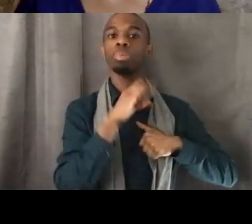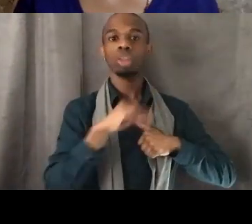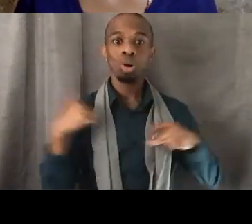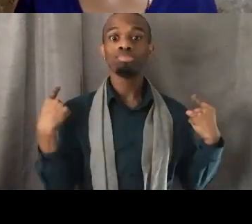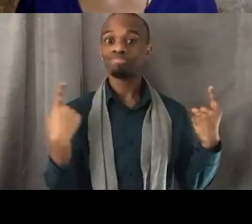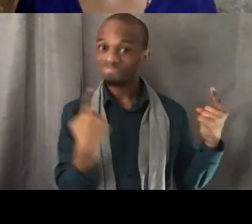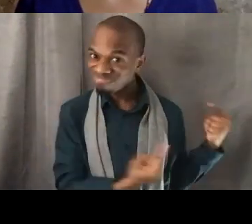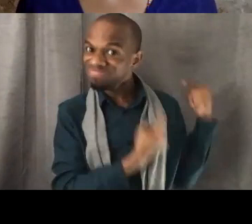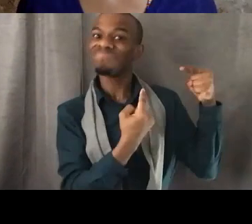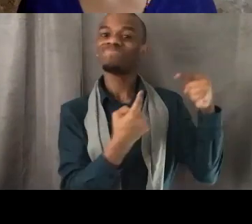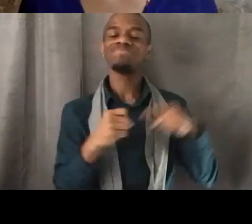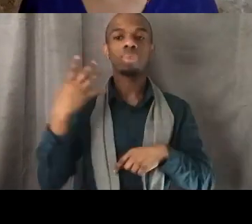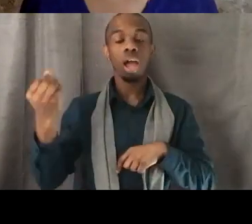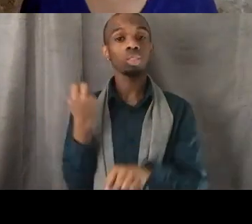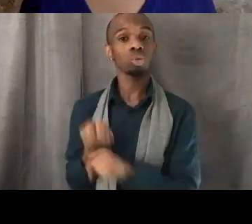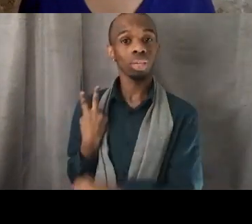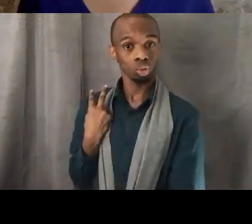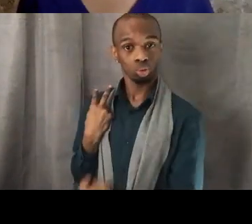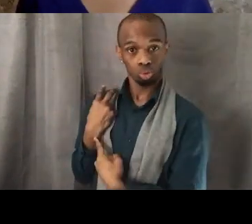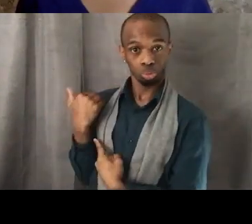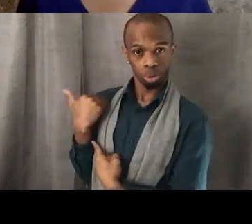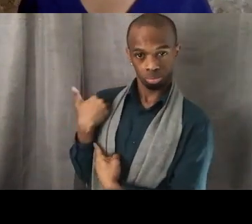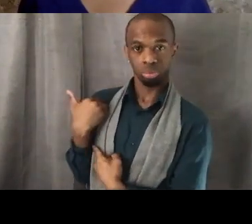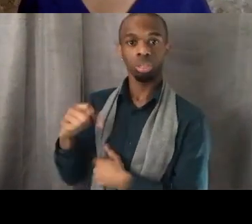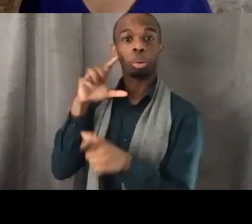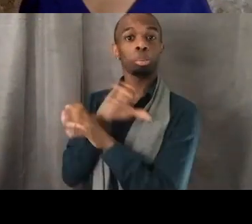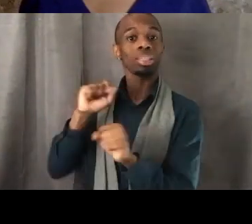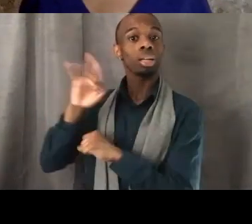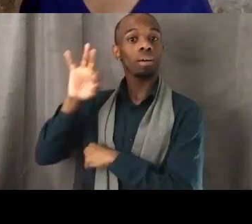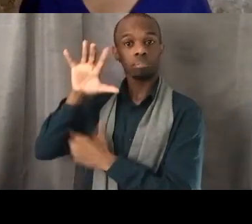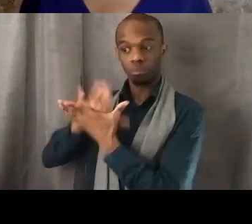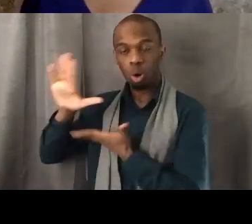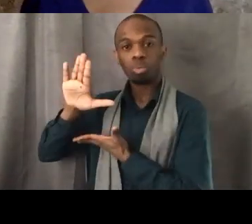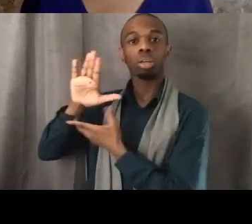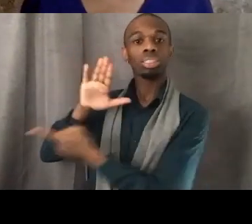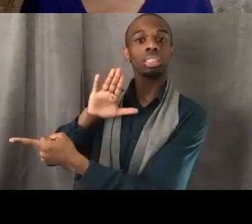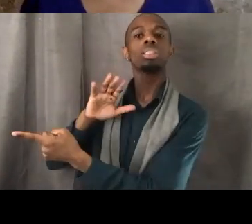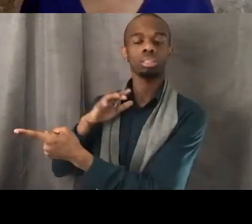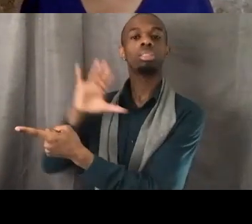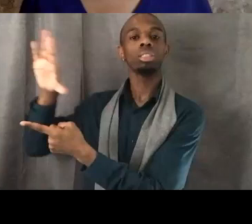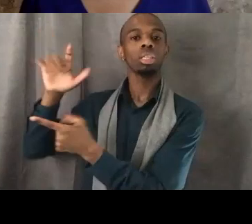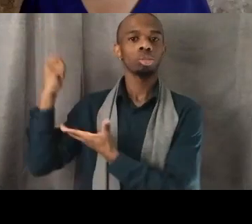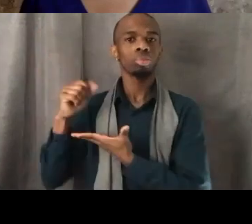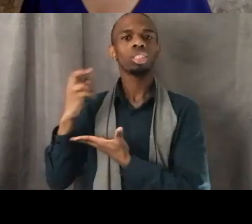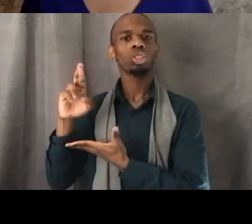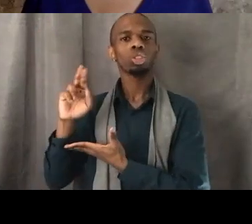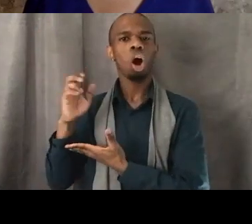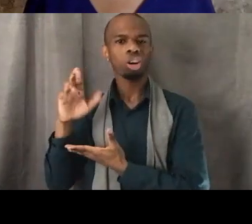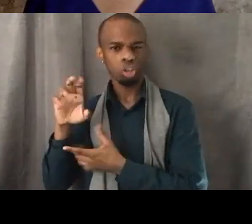the President of the university chartered the second College of Ethnic Studies in name only